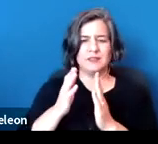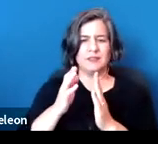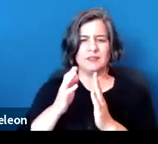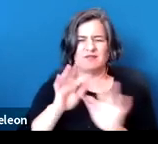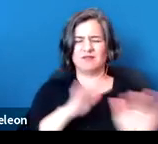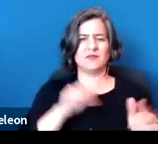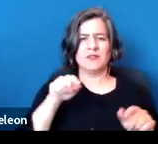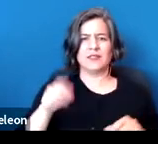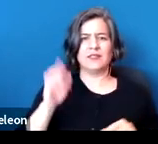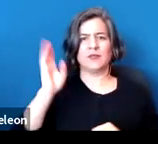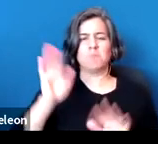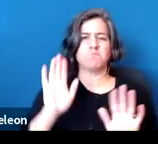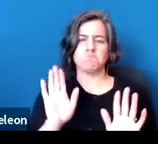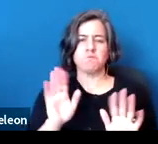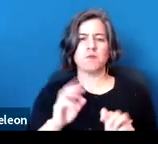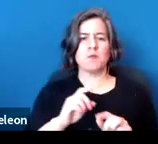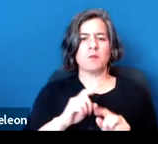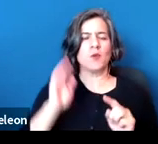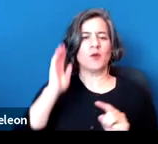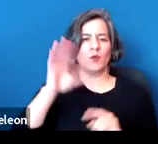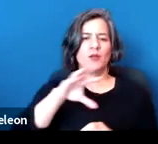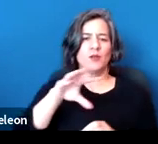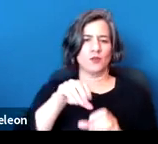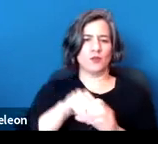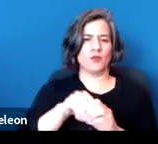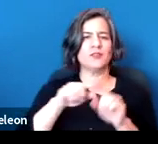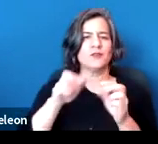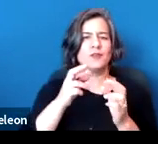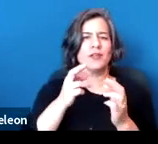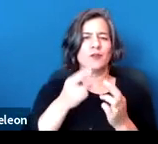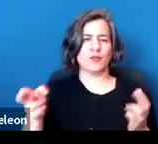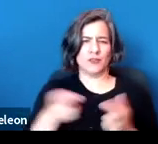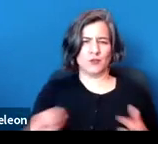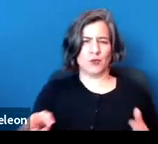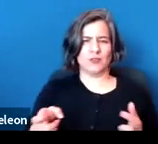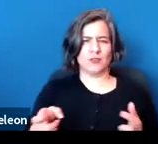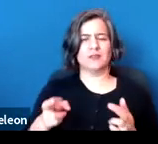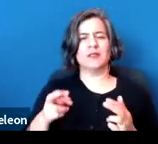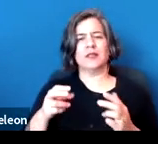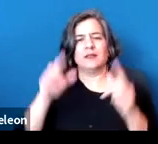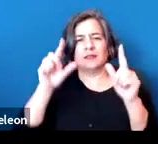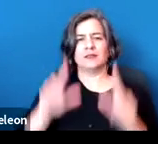but we will definitely include a number of resources in the slide notes on what to include